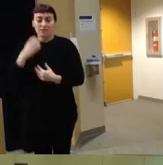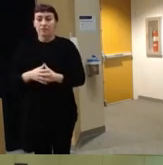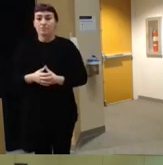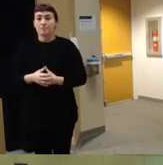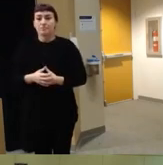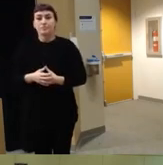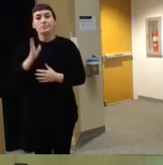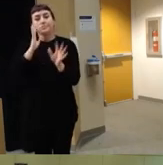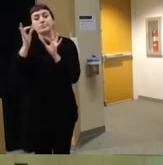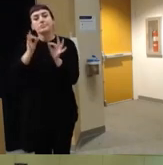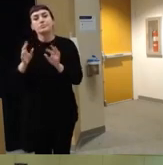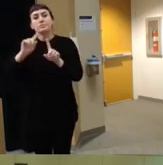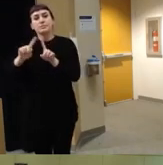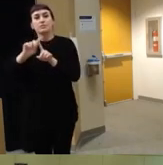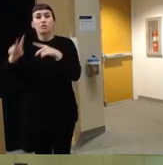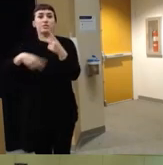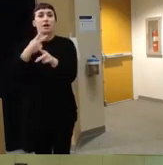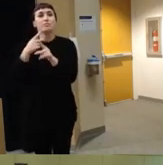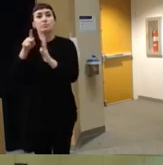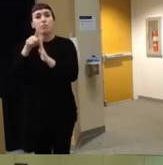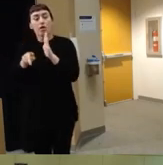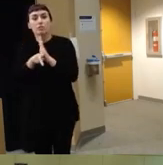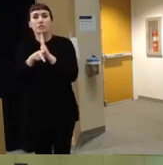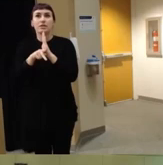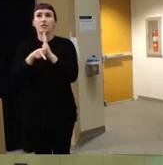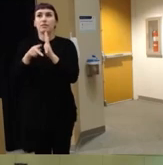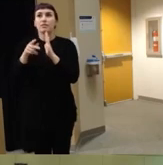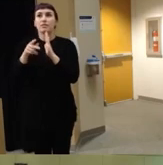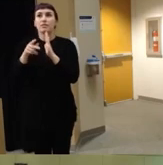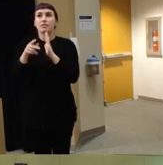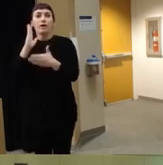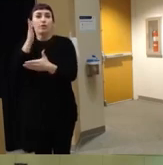through the different um types of policy and um intervention approaches that we could take